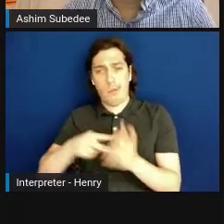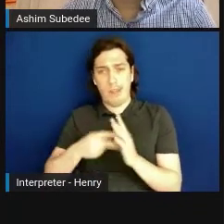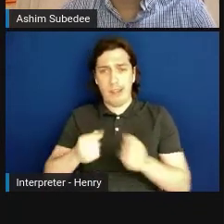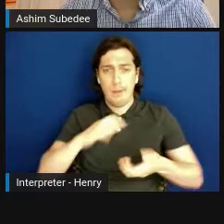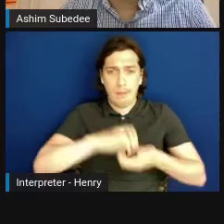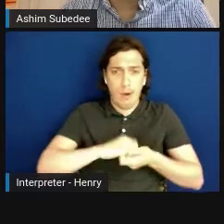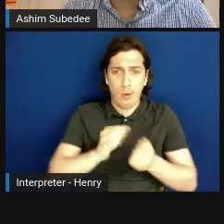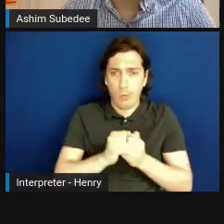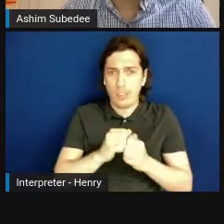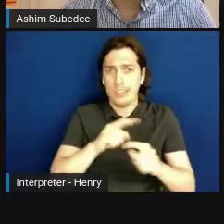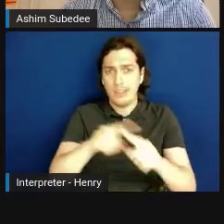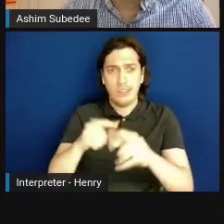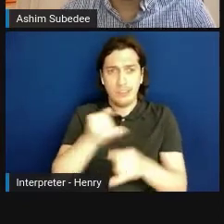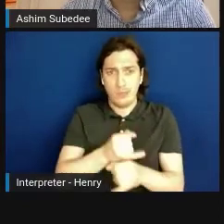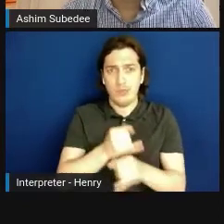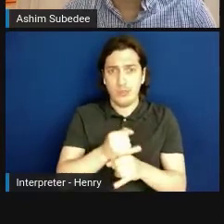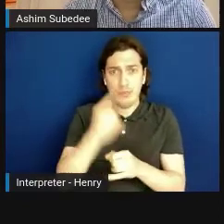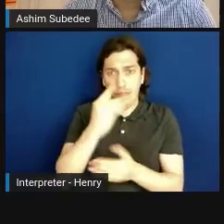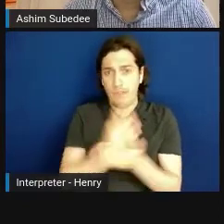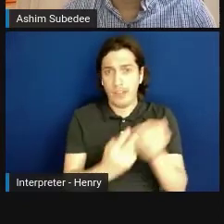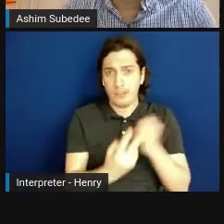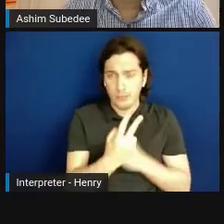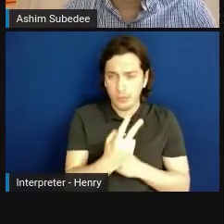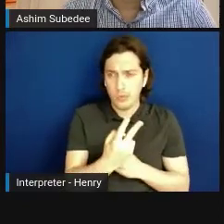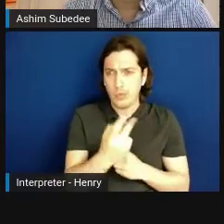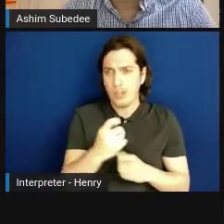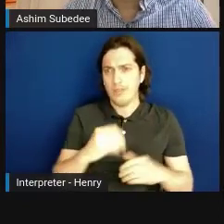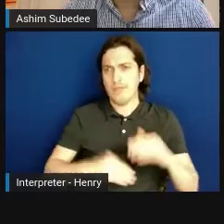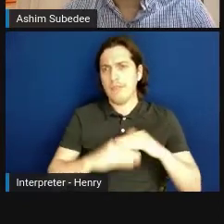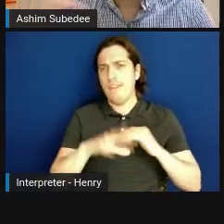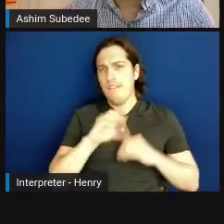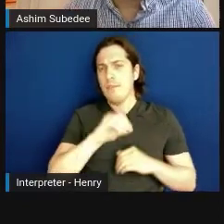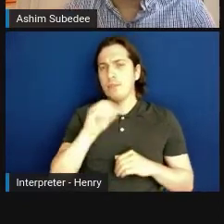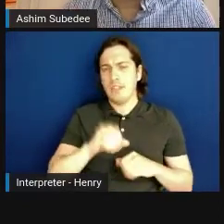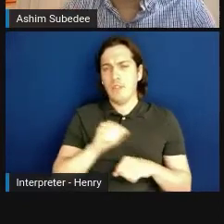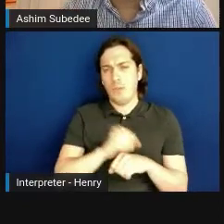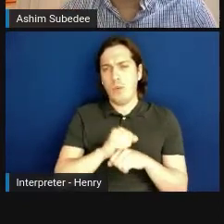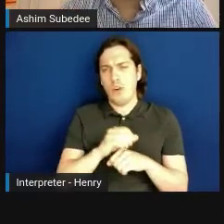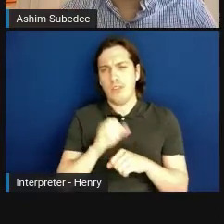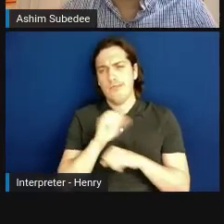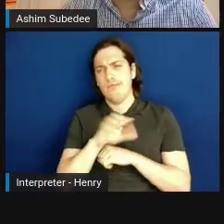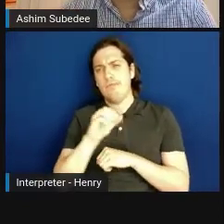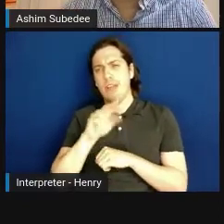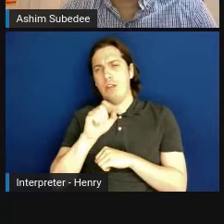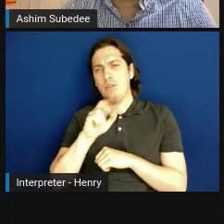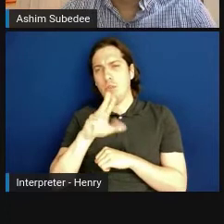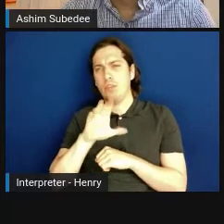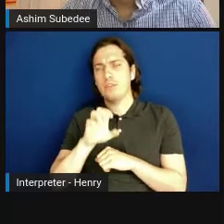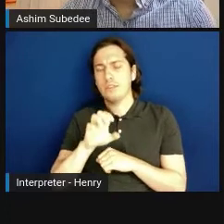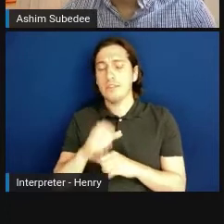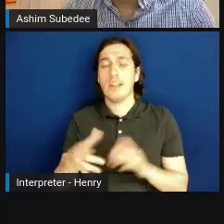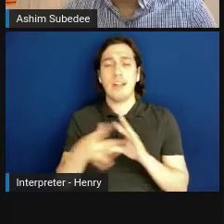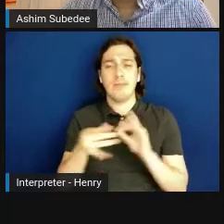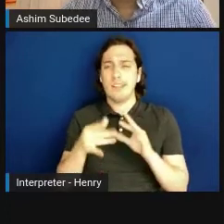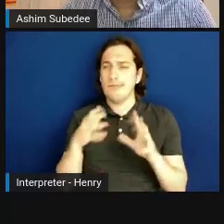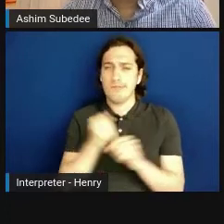to do that work, and for Phase II, you can outsource up to 50 percent of the work. So the message here is the way the SBIR